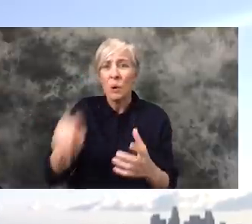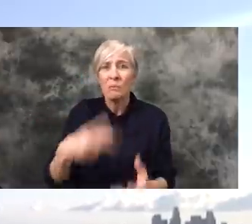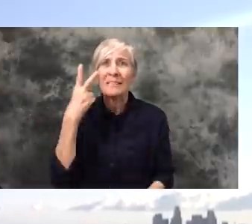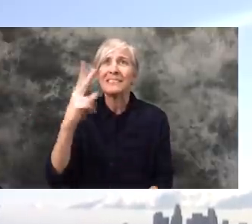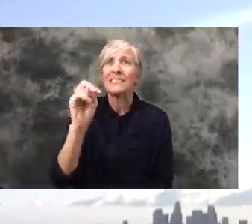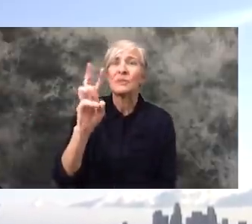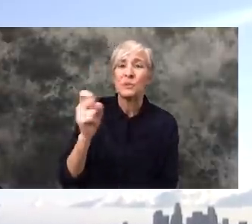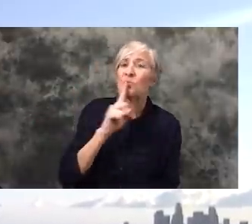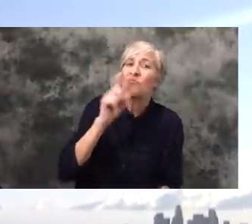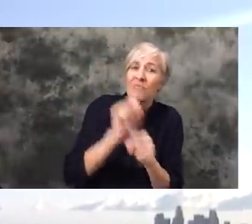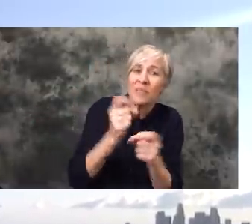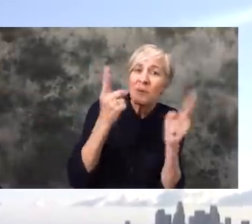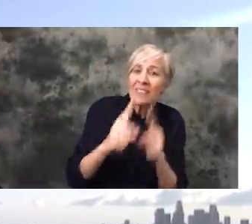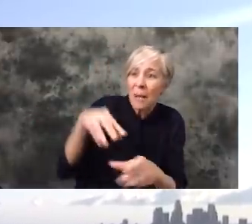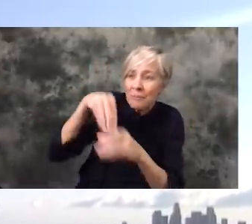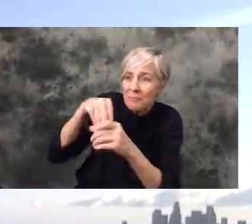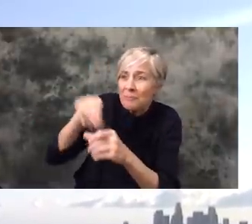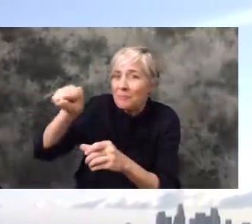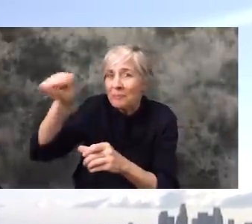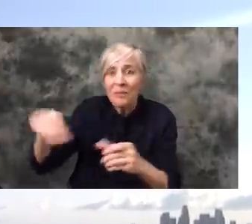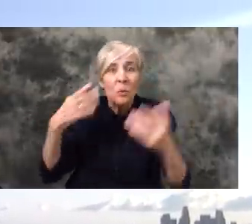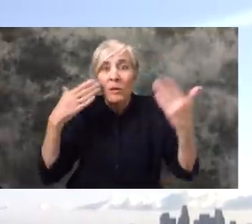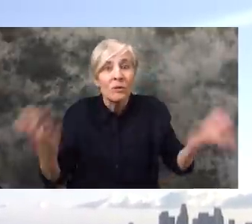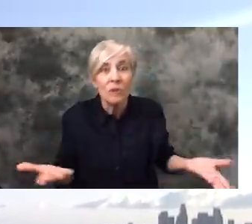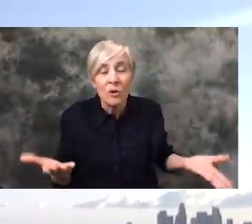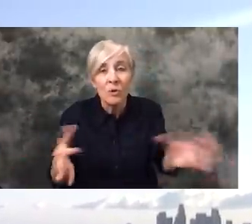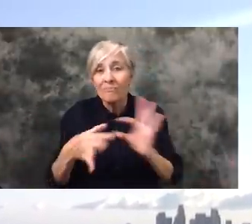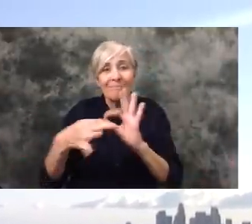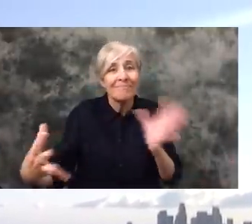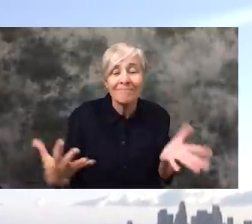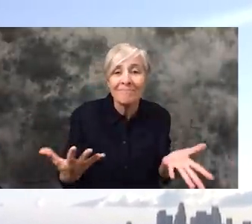than what they're seeing on the News. So, I wanted to take the time to call